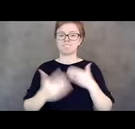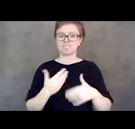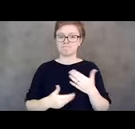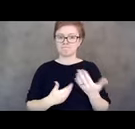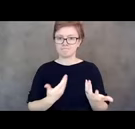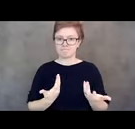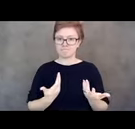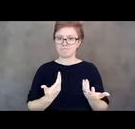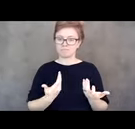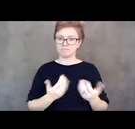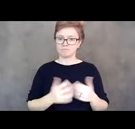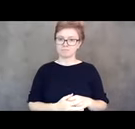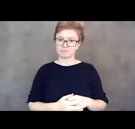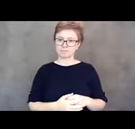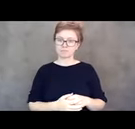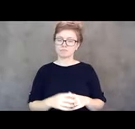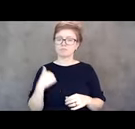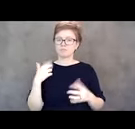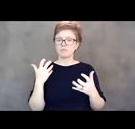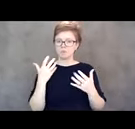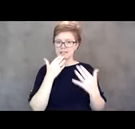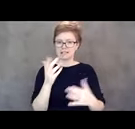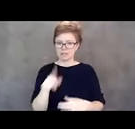I also want to thank all of you \who are actually on this video today,